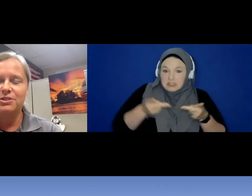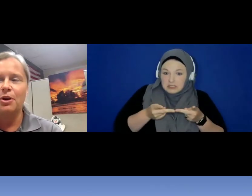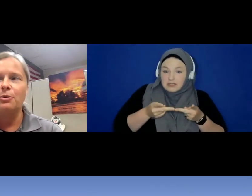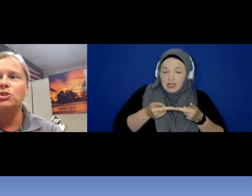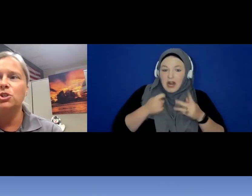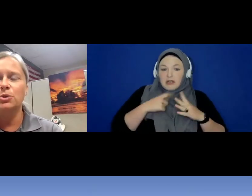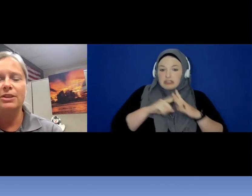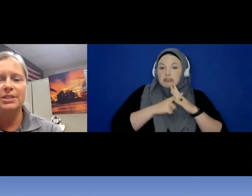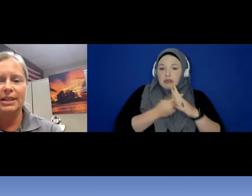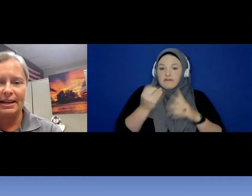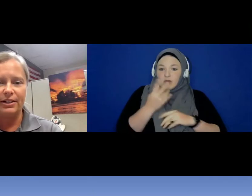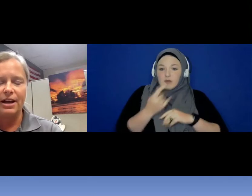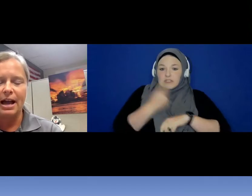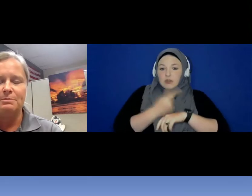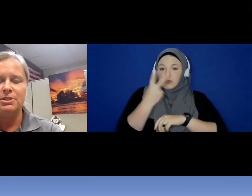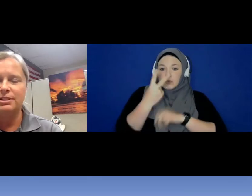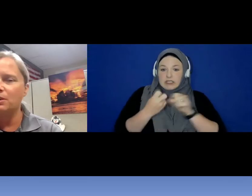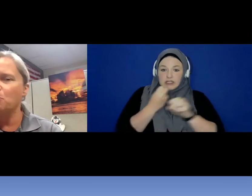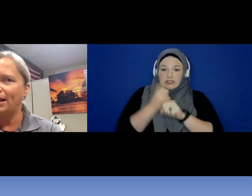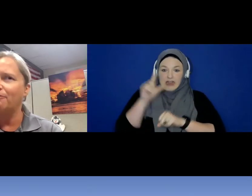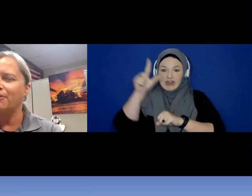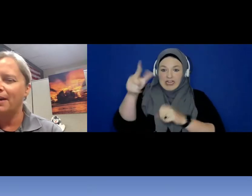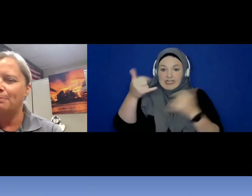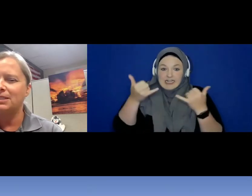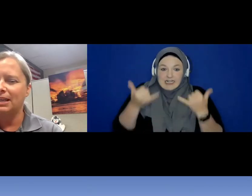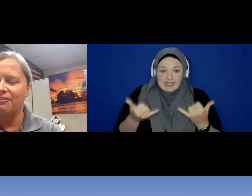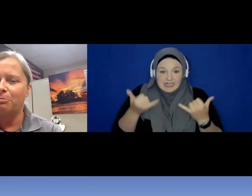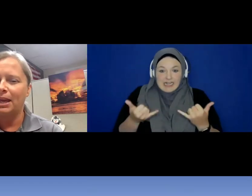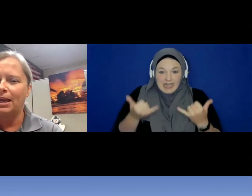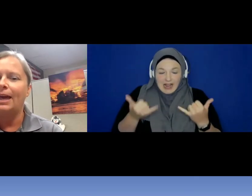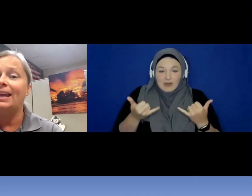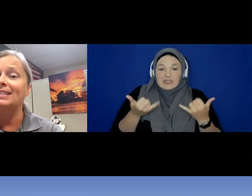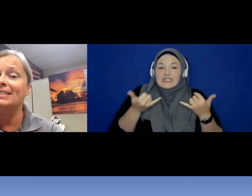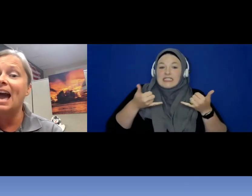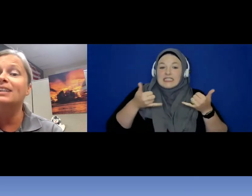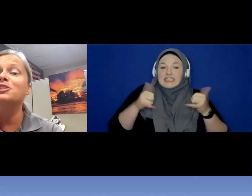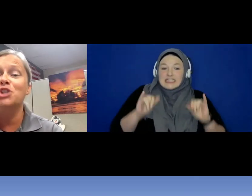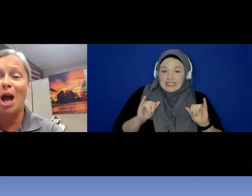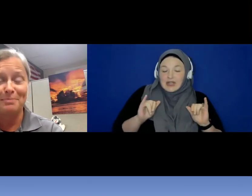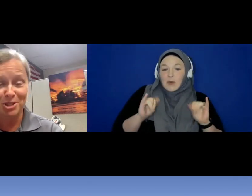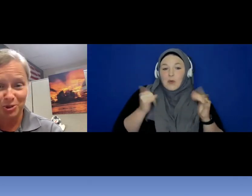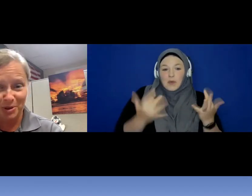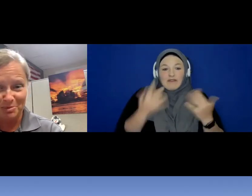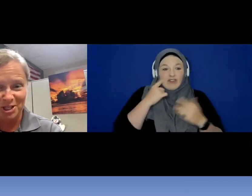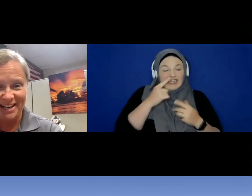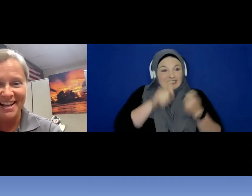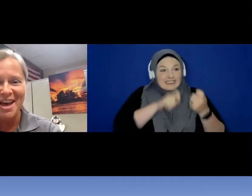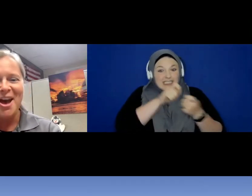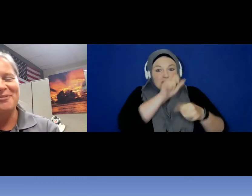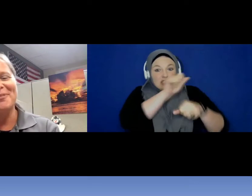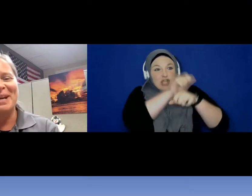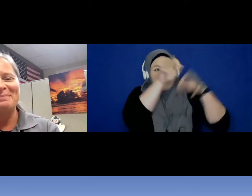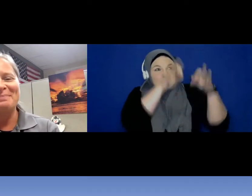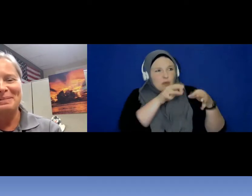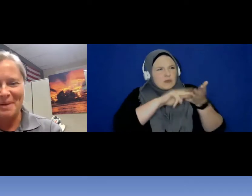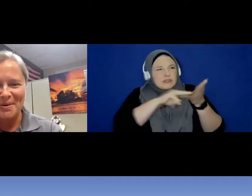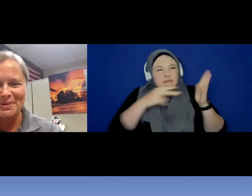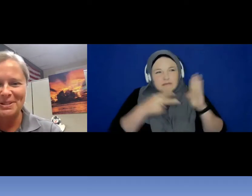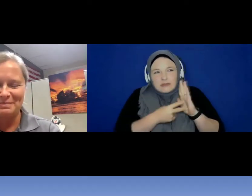So, two years later I am still waiting for them to give me an exact job description of what I am supposed to be